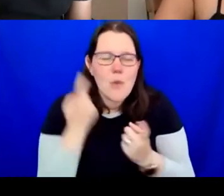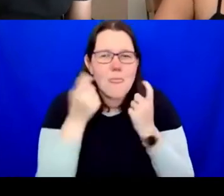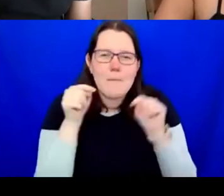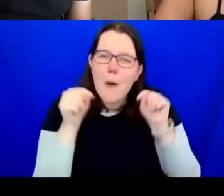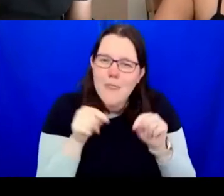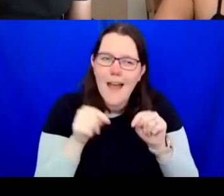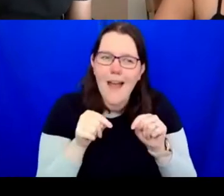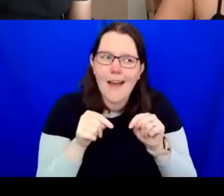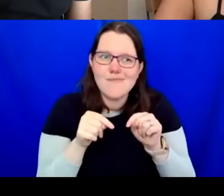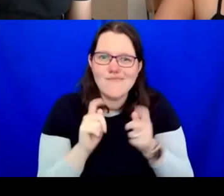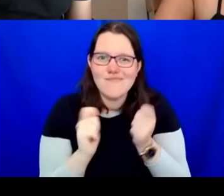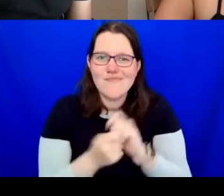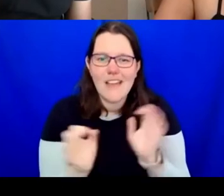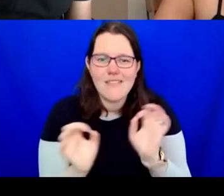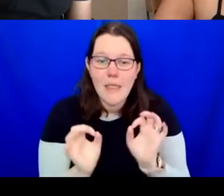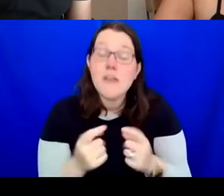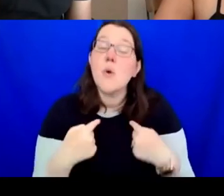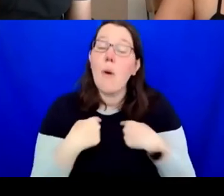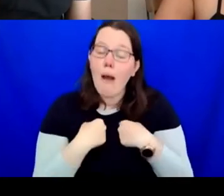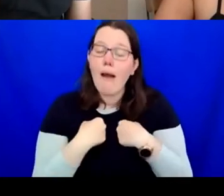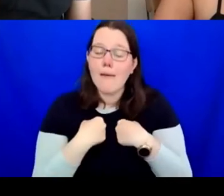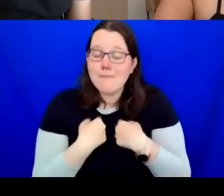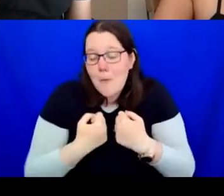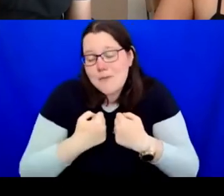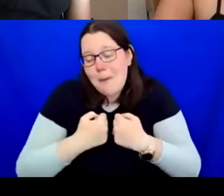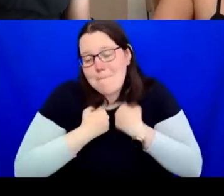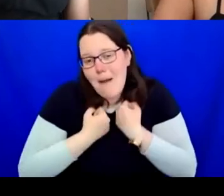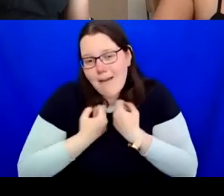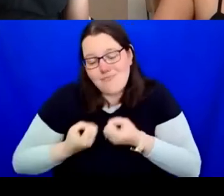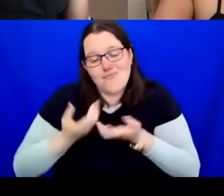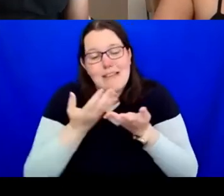and I think they were kind of taken aback but also were curious about a different